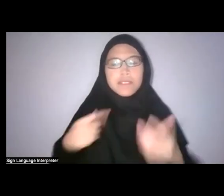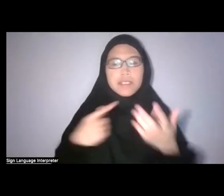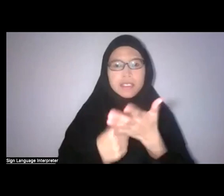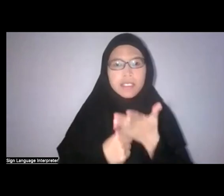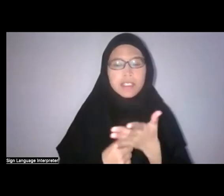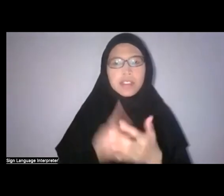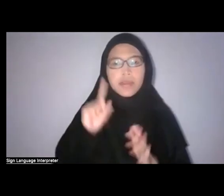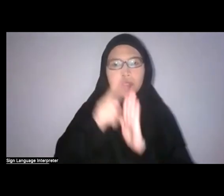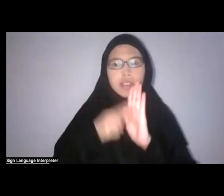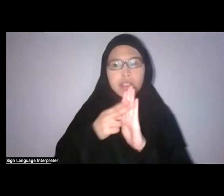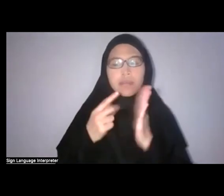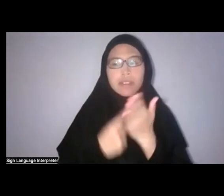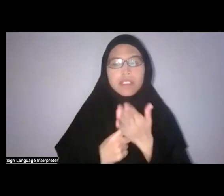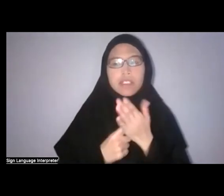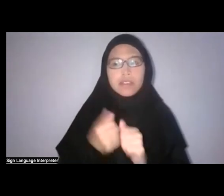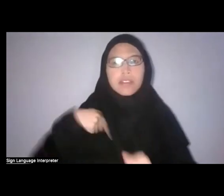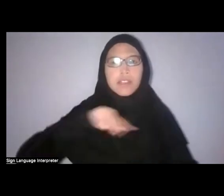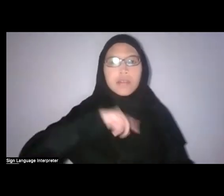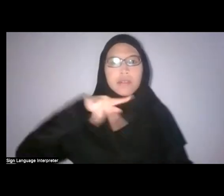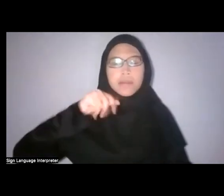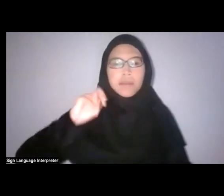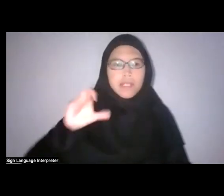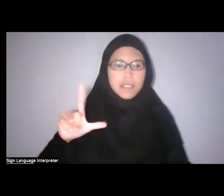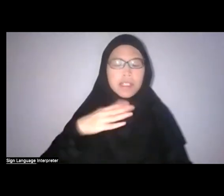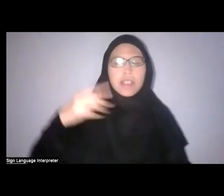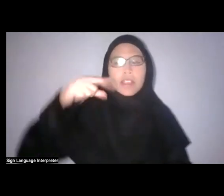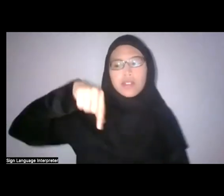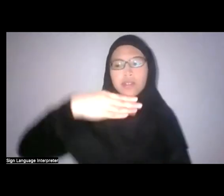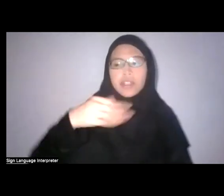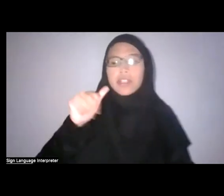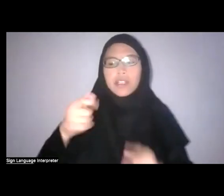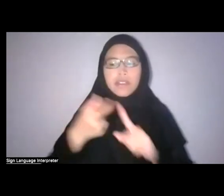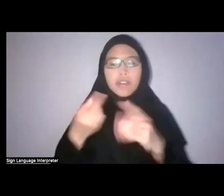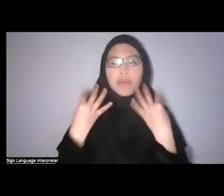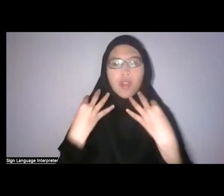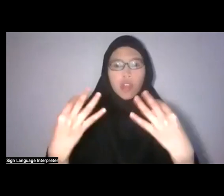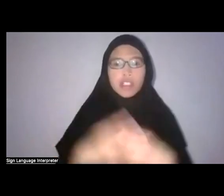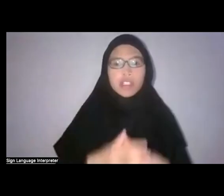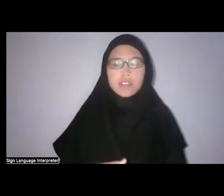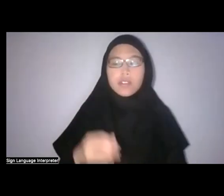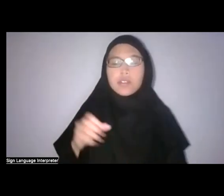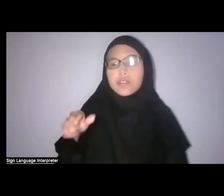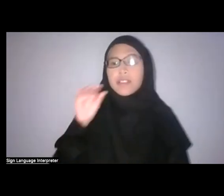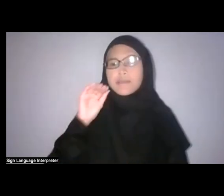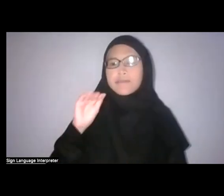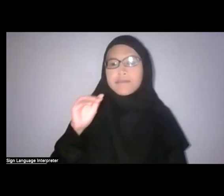followed by Q&A from the audience, so do drop your questions in the Slido page for Faris to see.